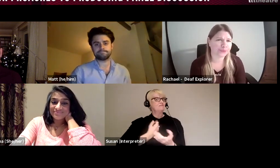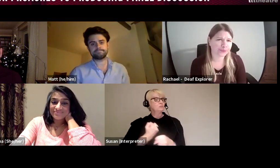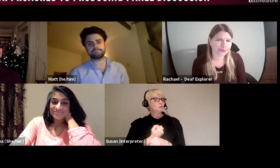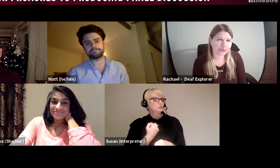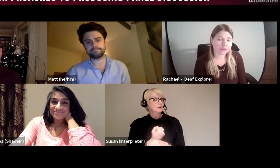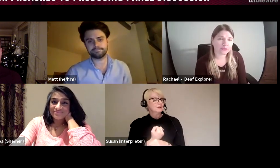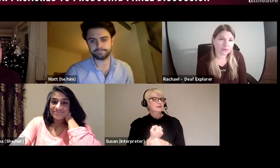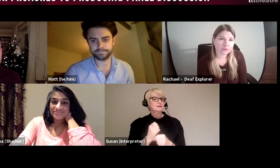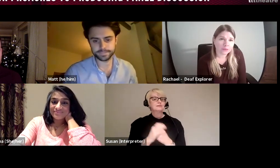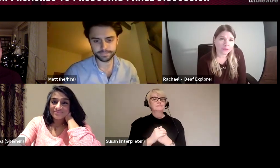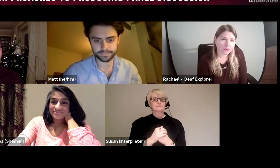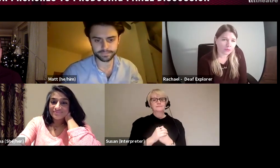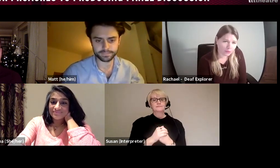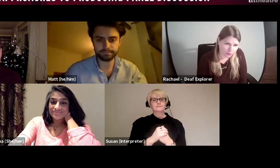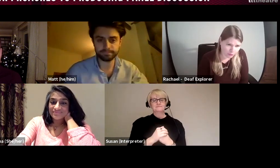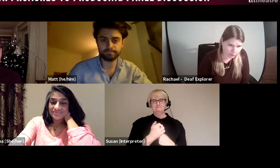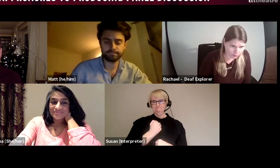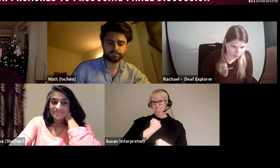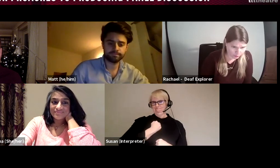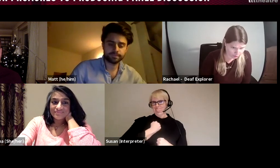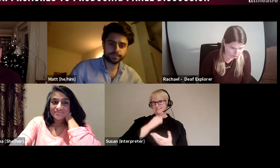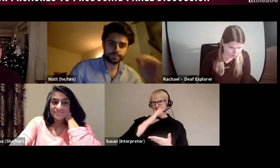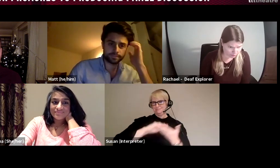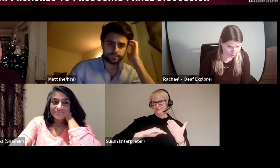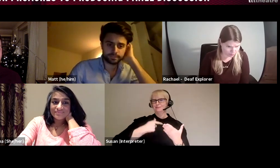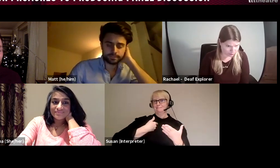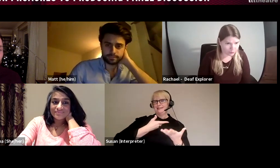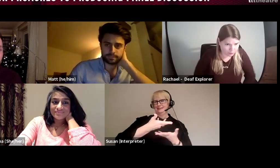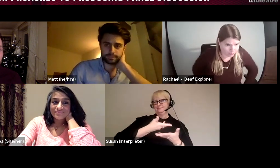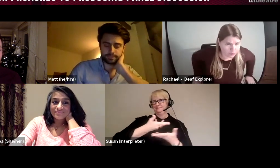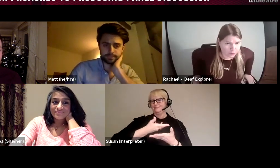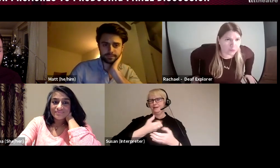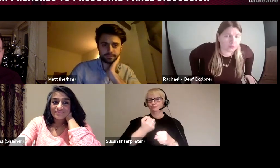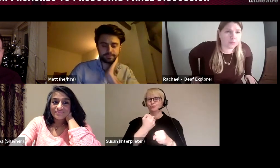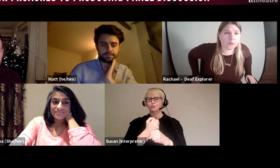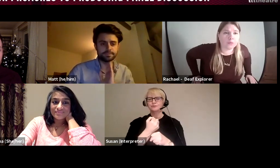my experience, when I speak to producers and ask them what they're background, is what they've